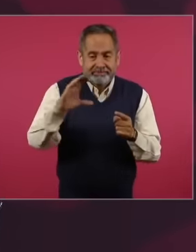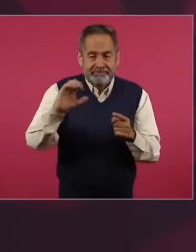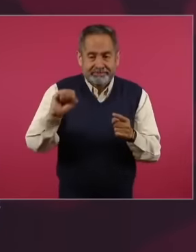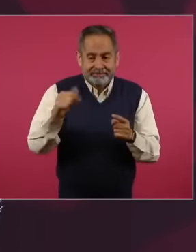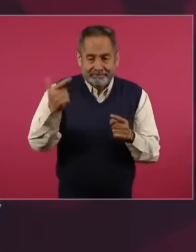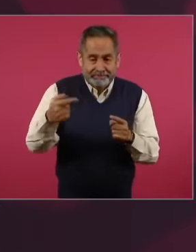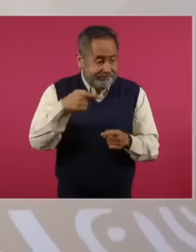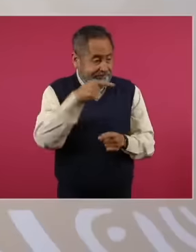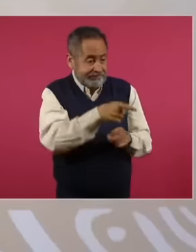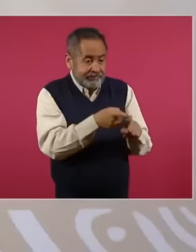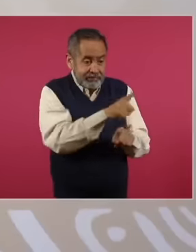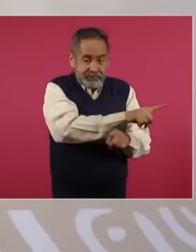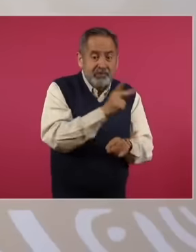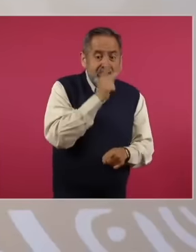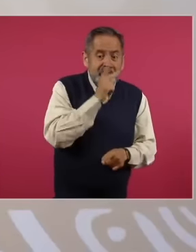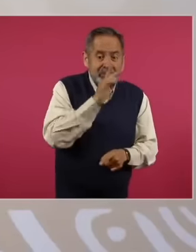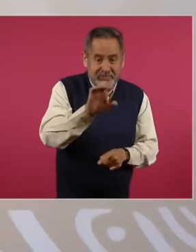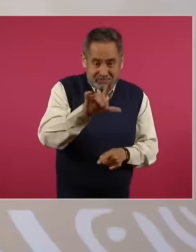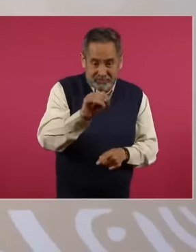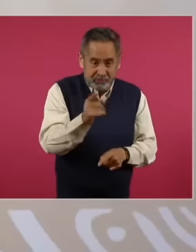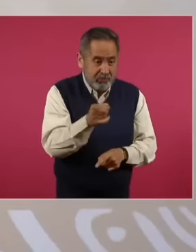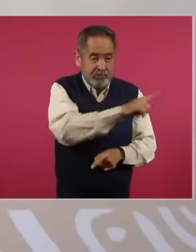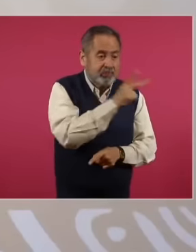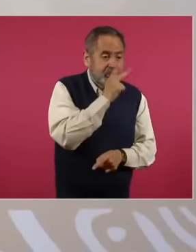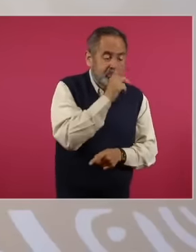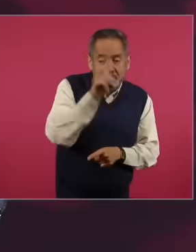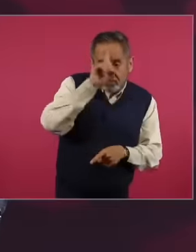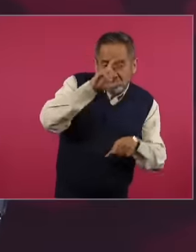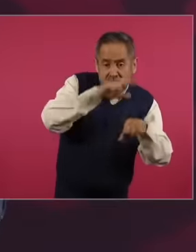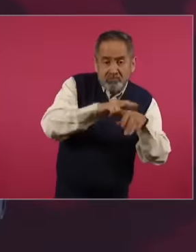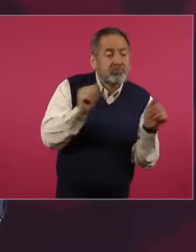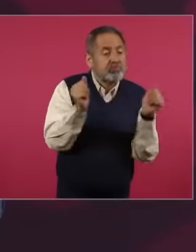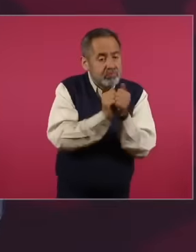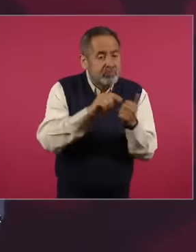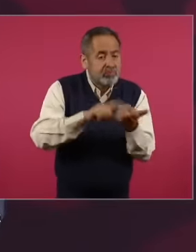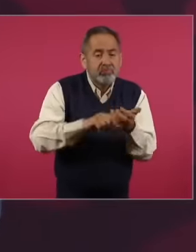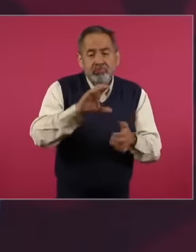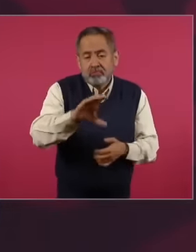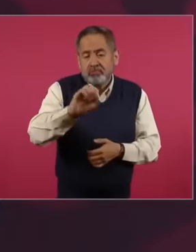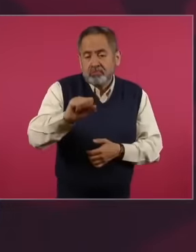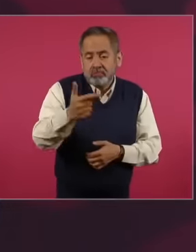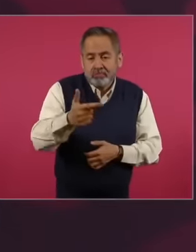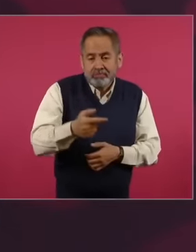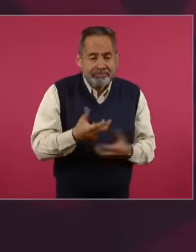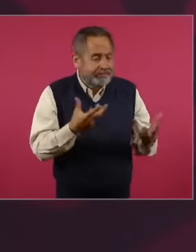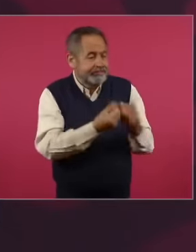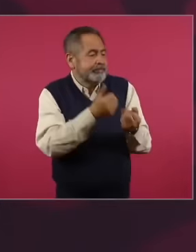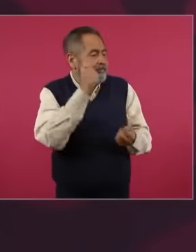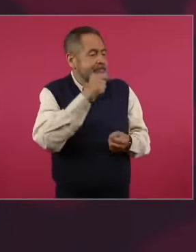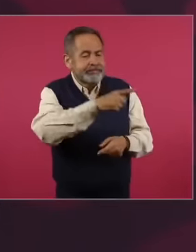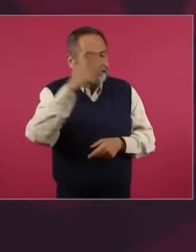Salinas' economic agent, always the leader of these